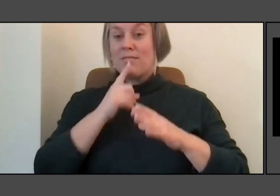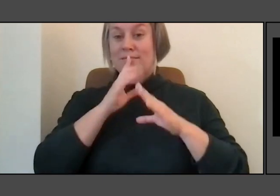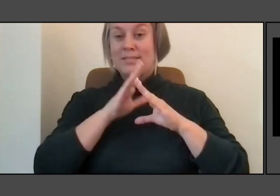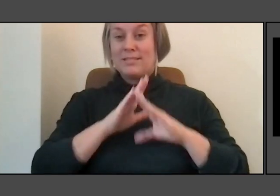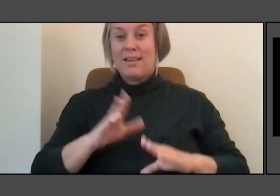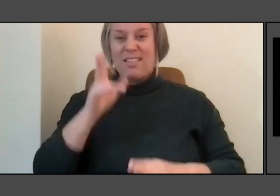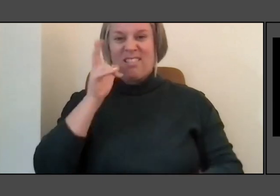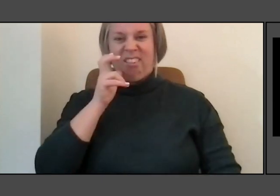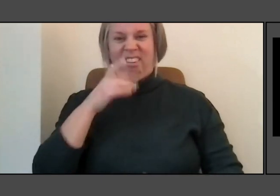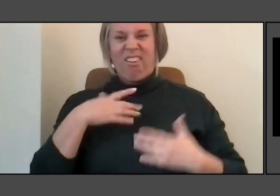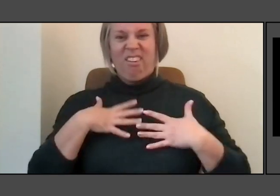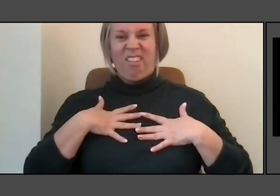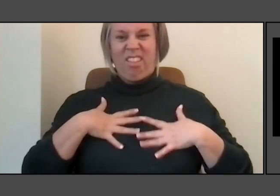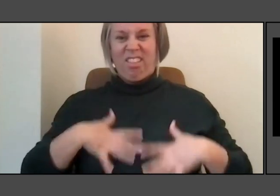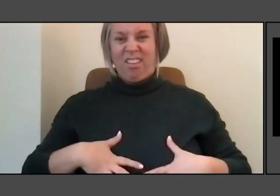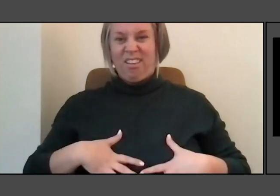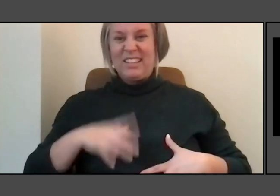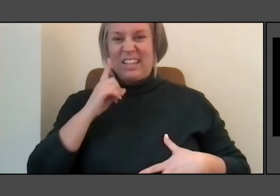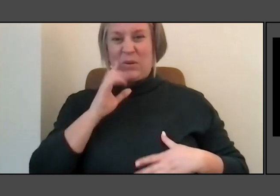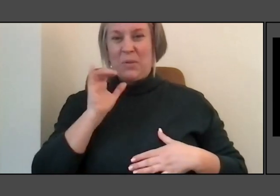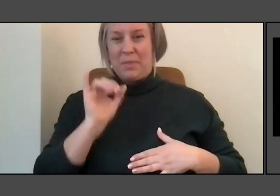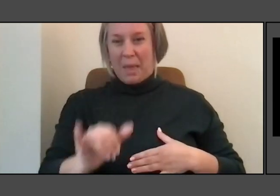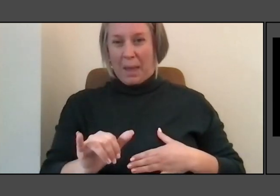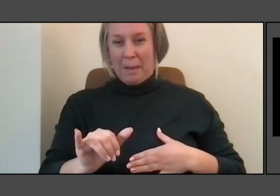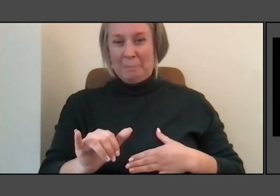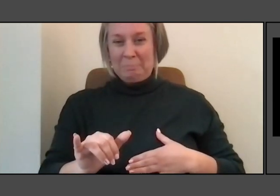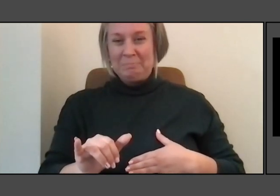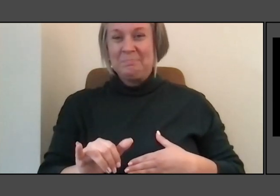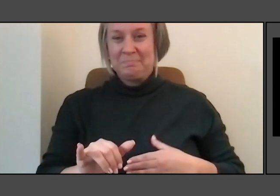So I asked the Stats Department like we’re muzzled,